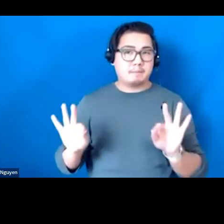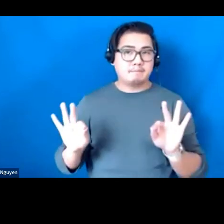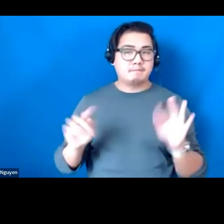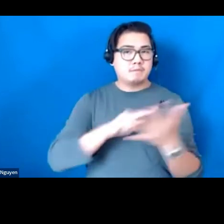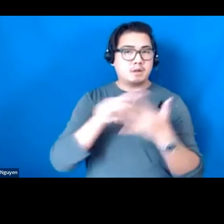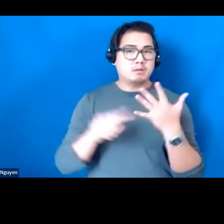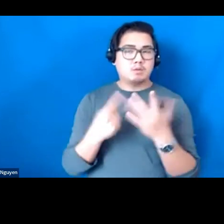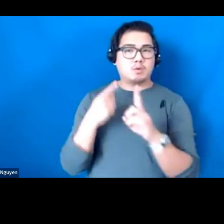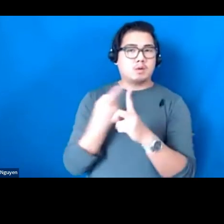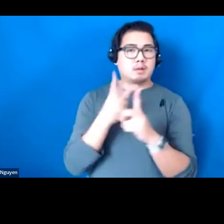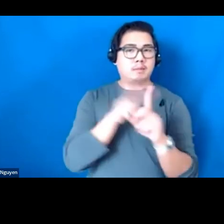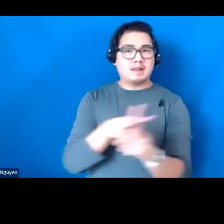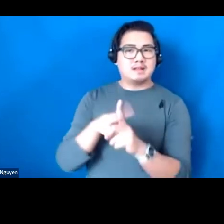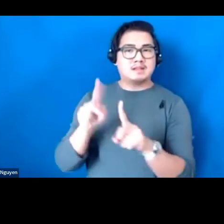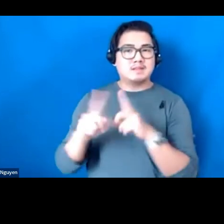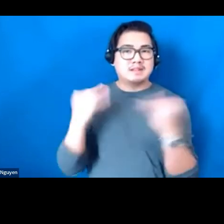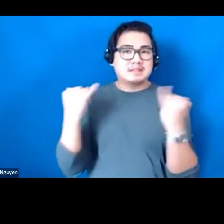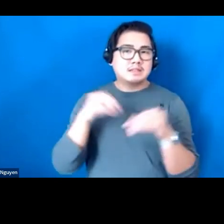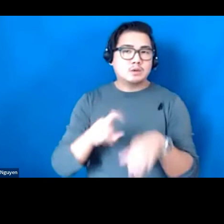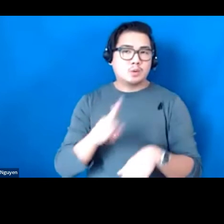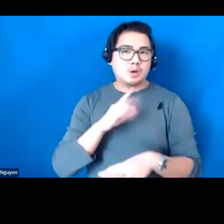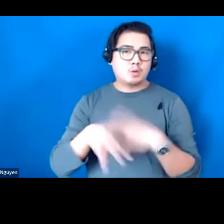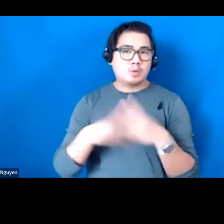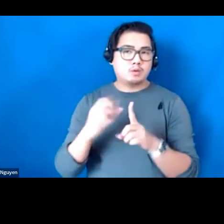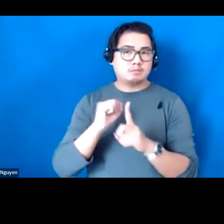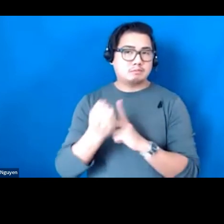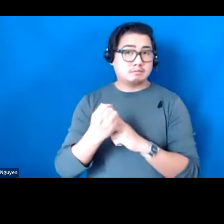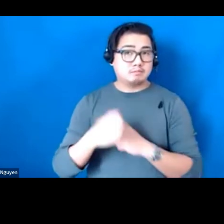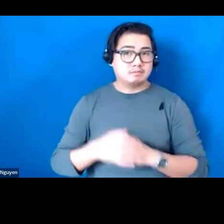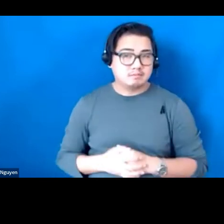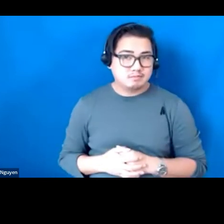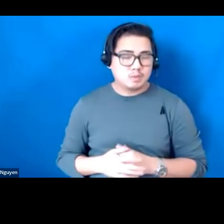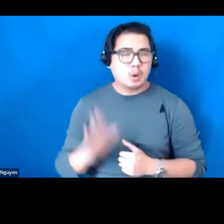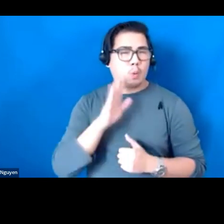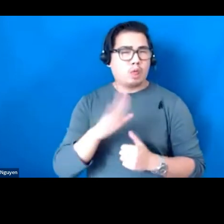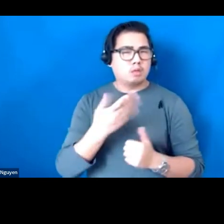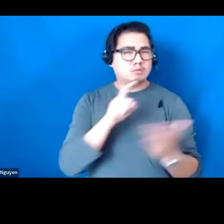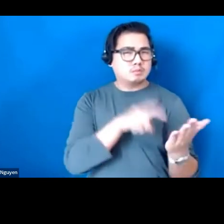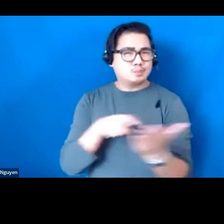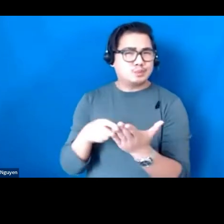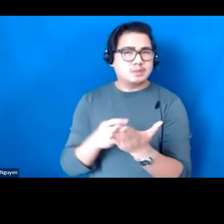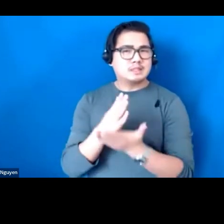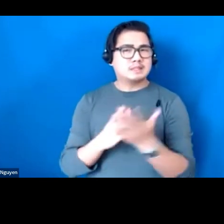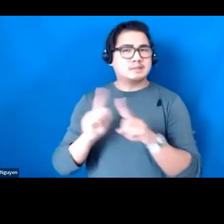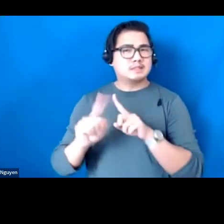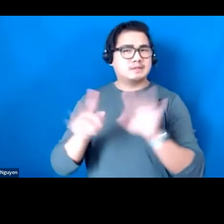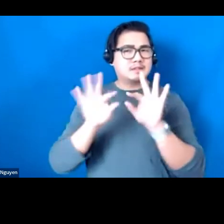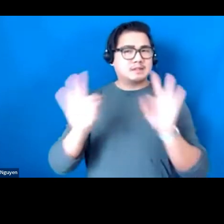these ideas in real world settings. We will be noting some of these frameworks during our discussion today.